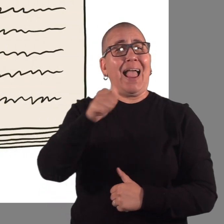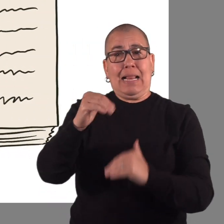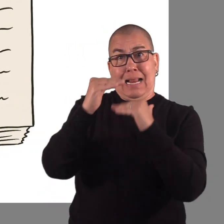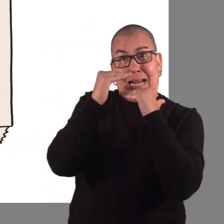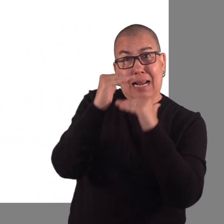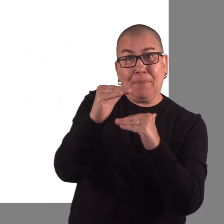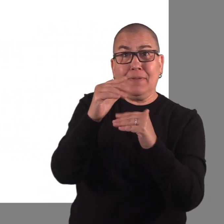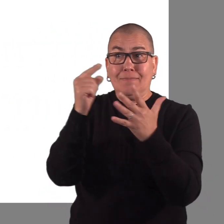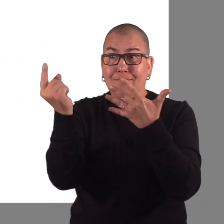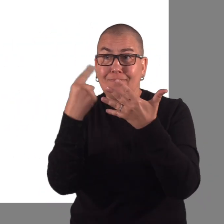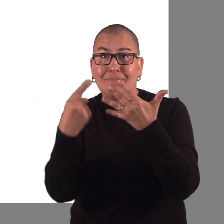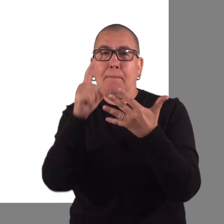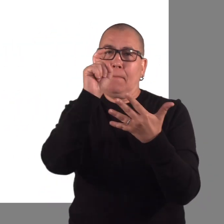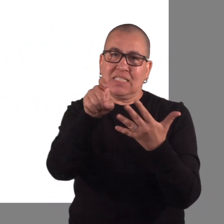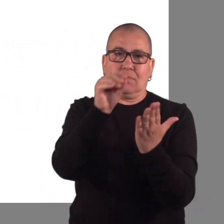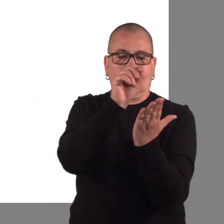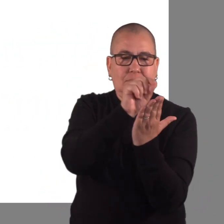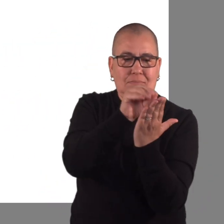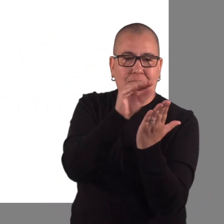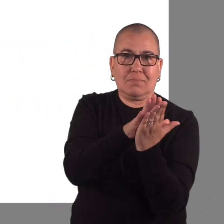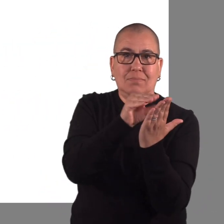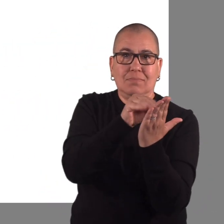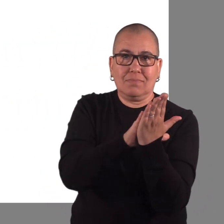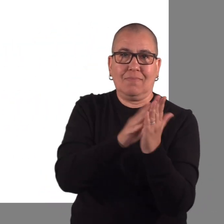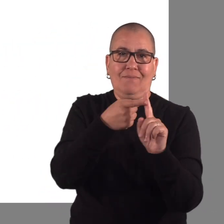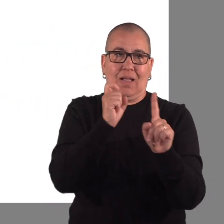These restrictions must be in writing and you,